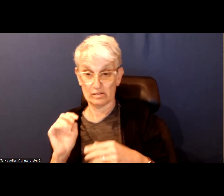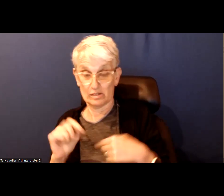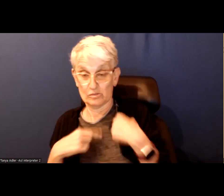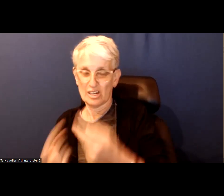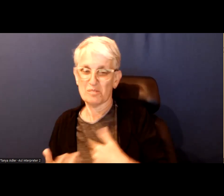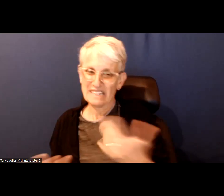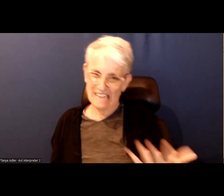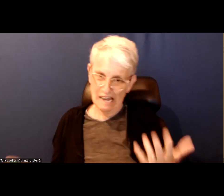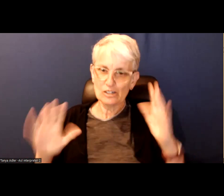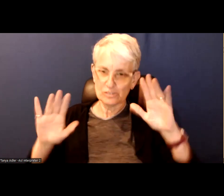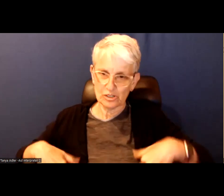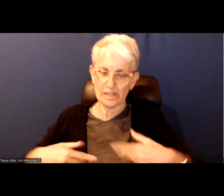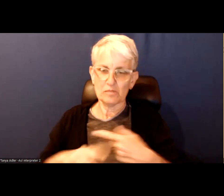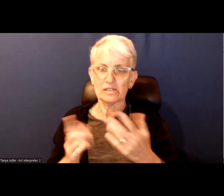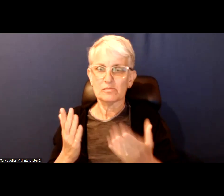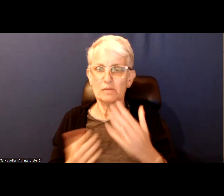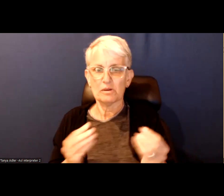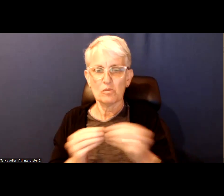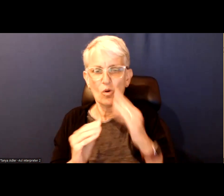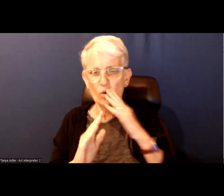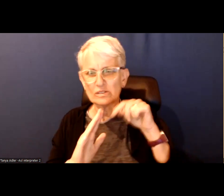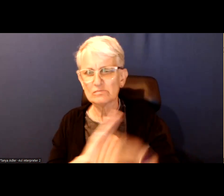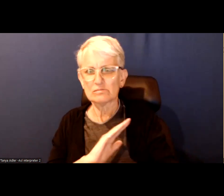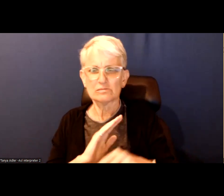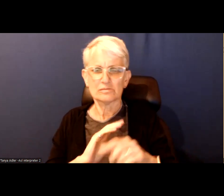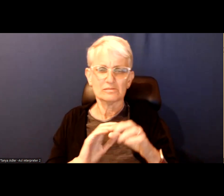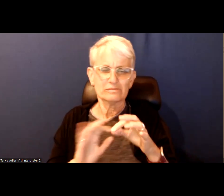Maybe we will get more into that later on so, thank you all for that.